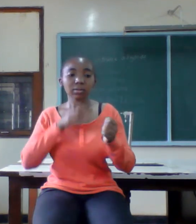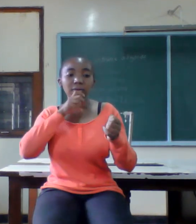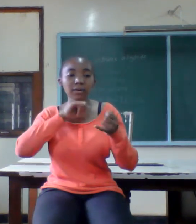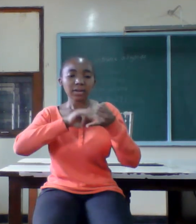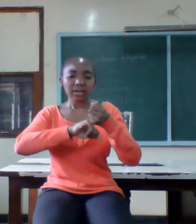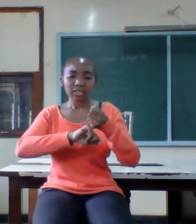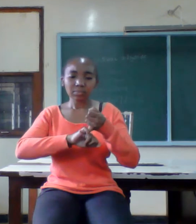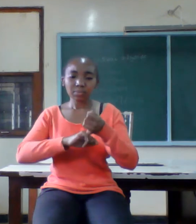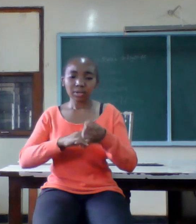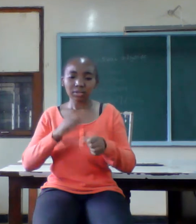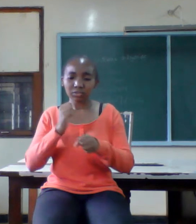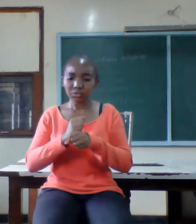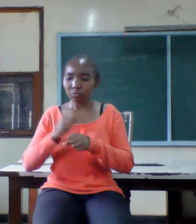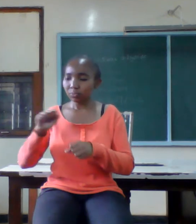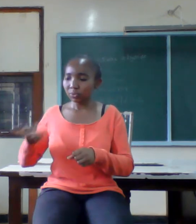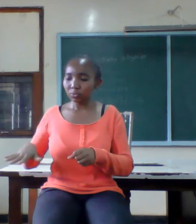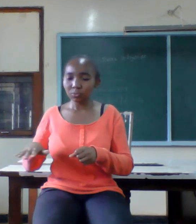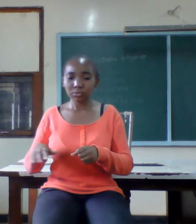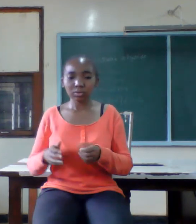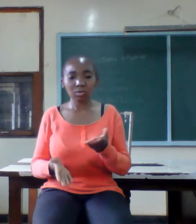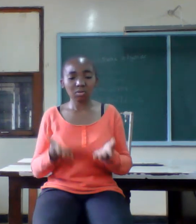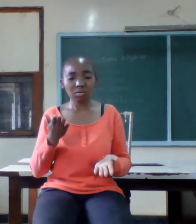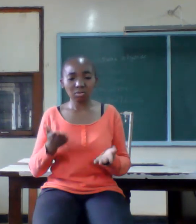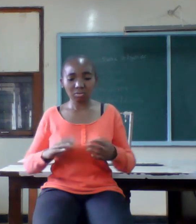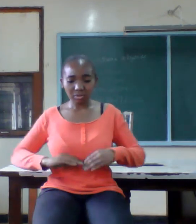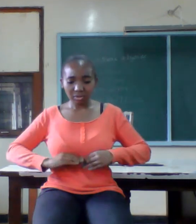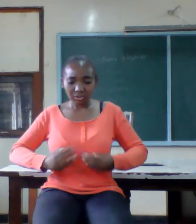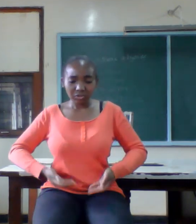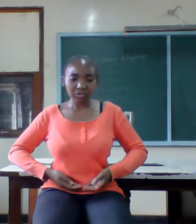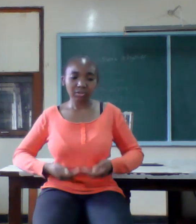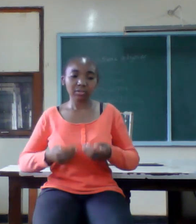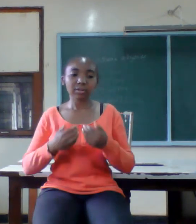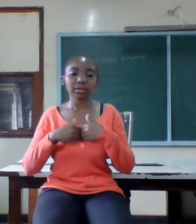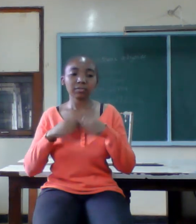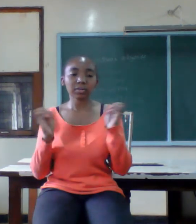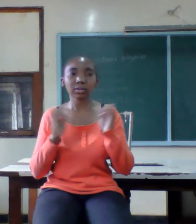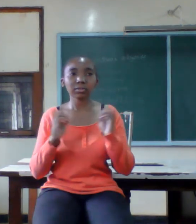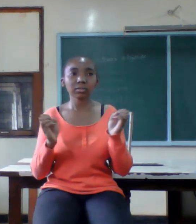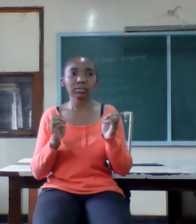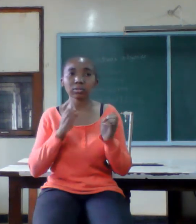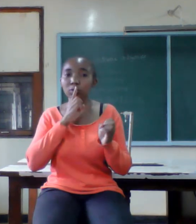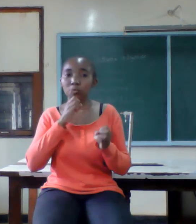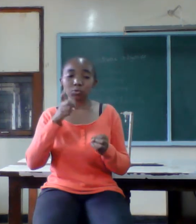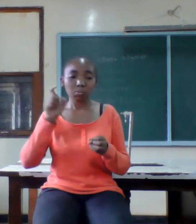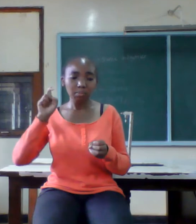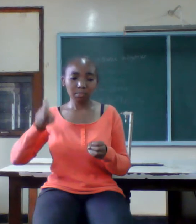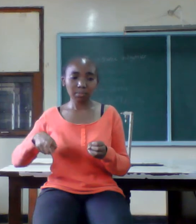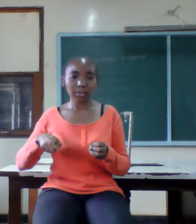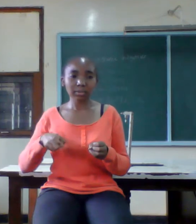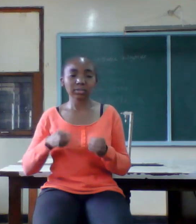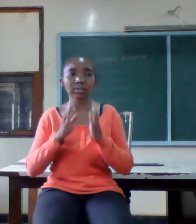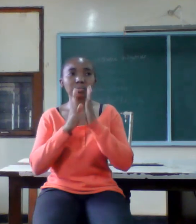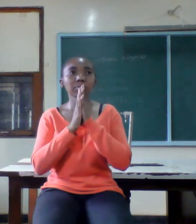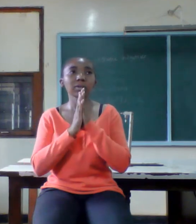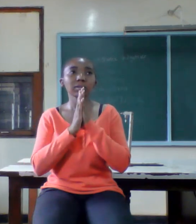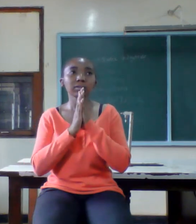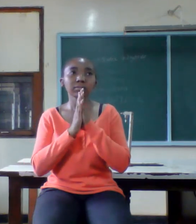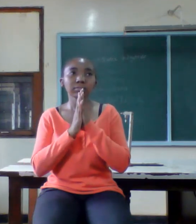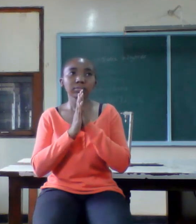you may fail to have babies all these require you to be prayerful otherwise you might divorce